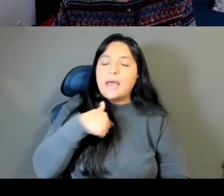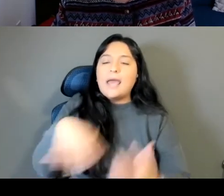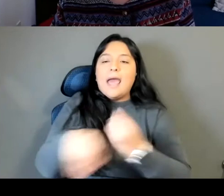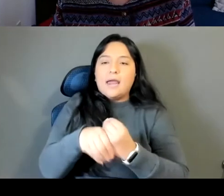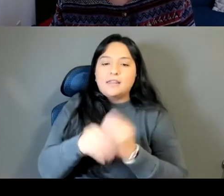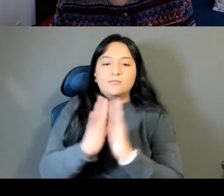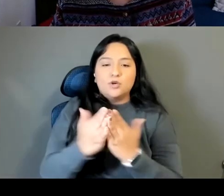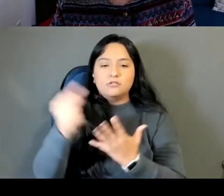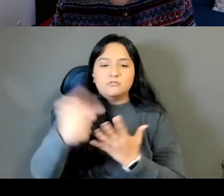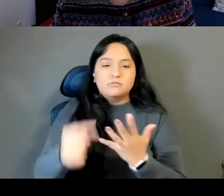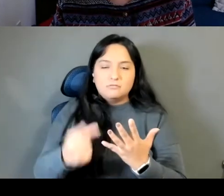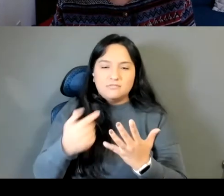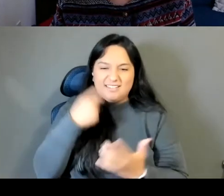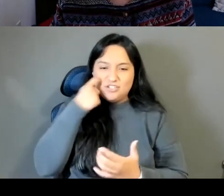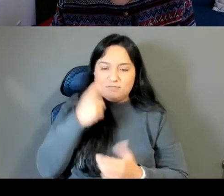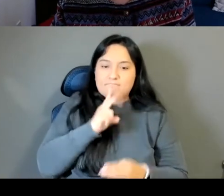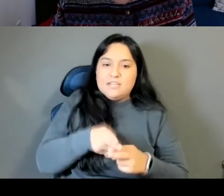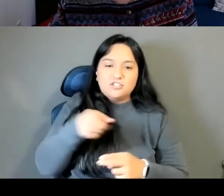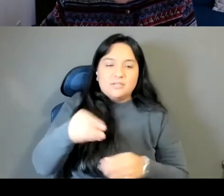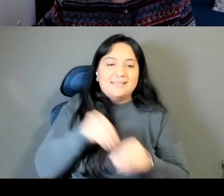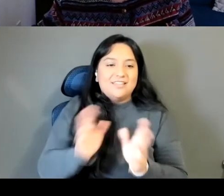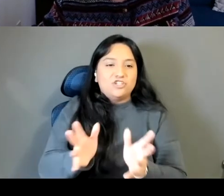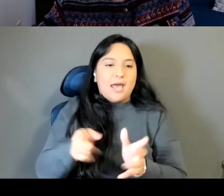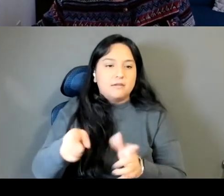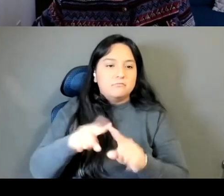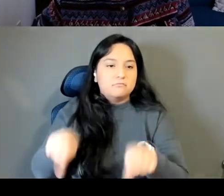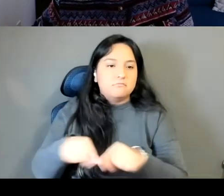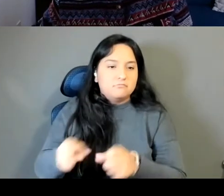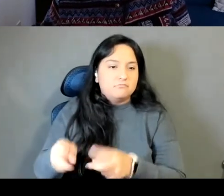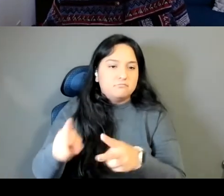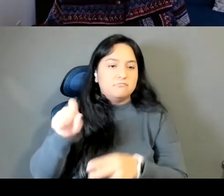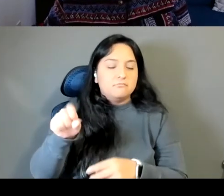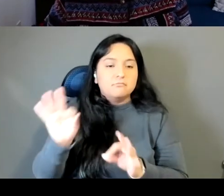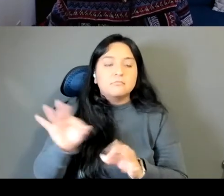Yeah, there we go, thank you. I'm so, Sabrina.